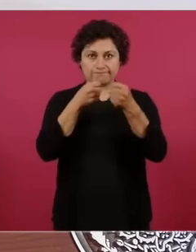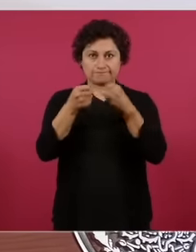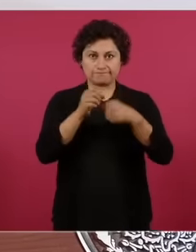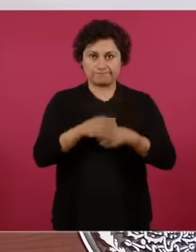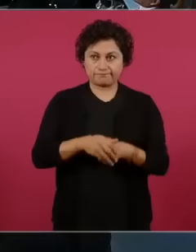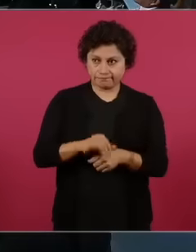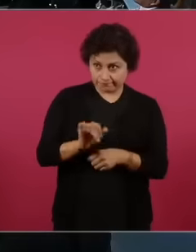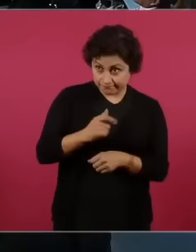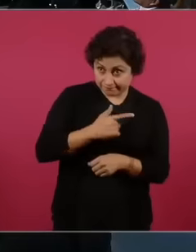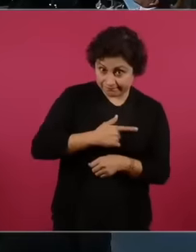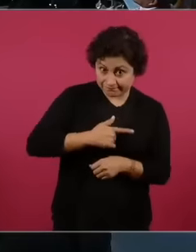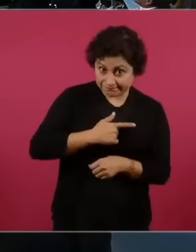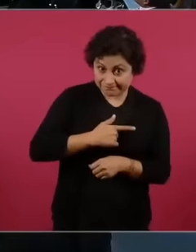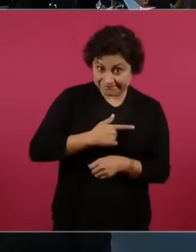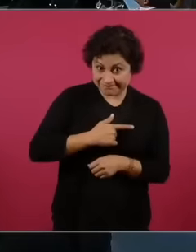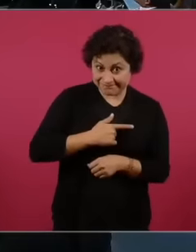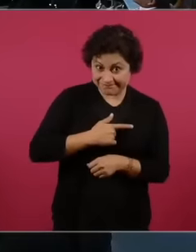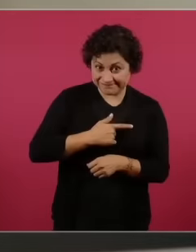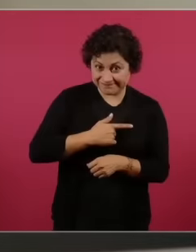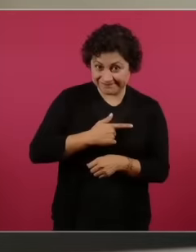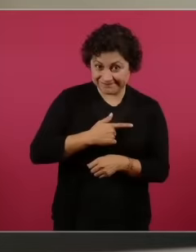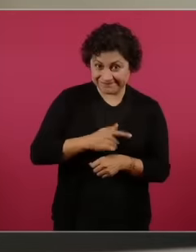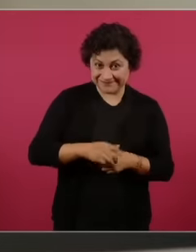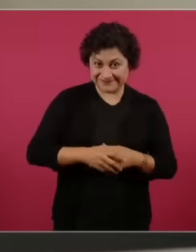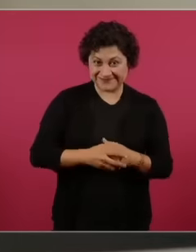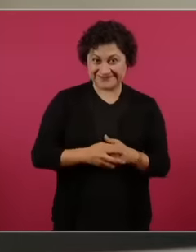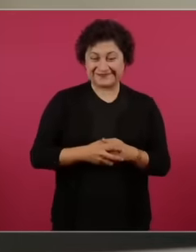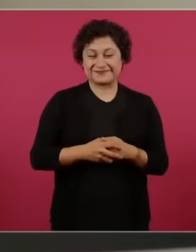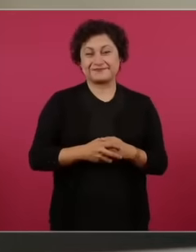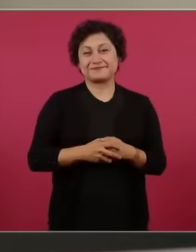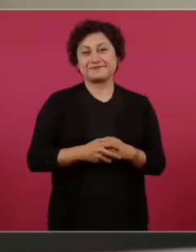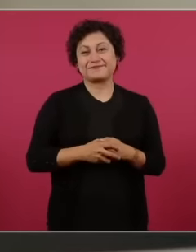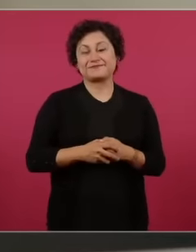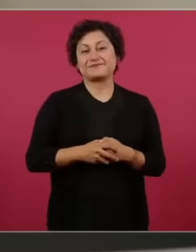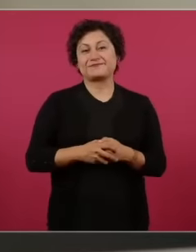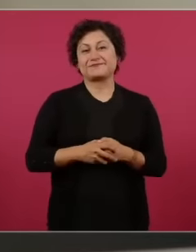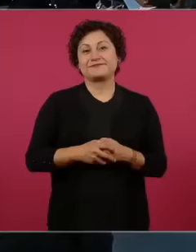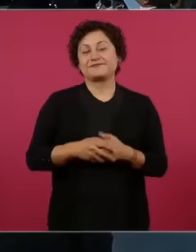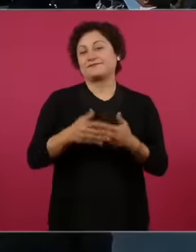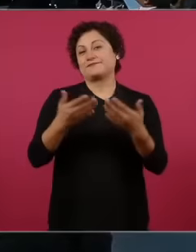no And life is required for everything